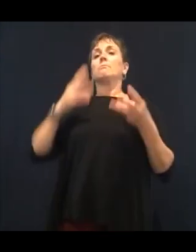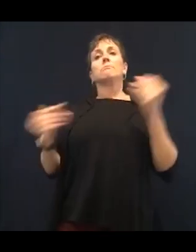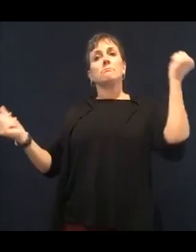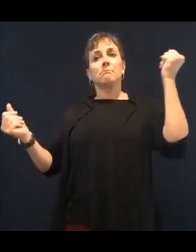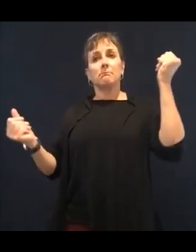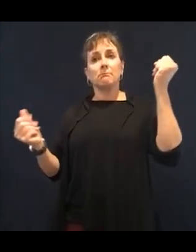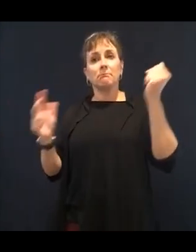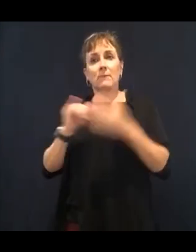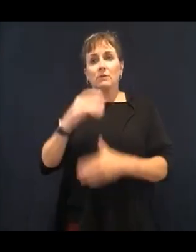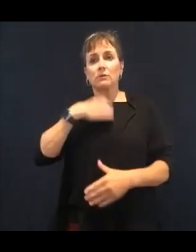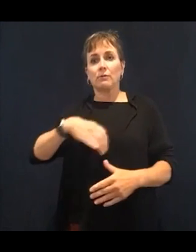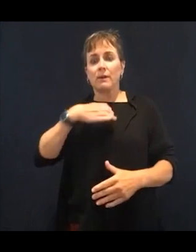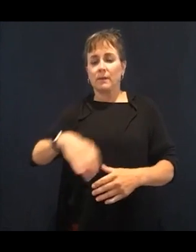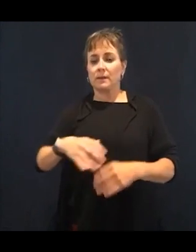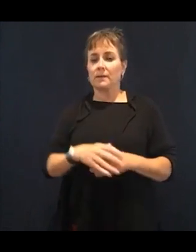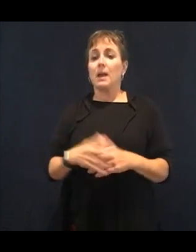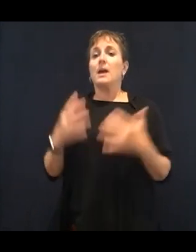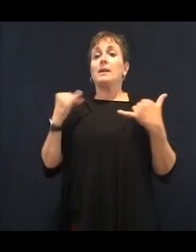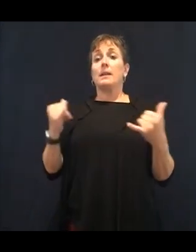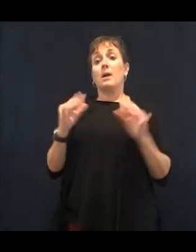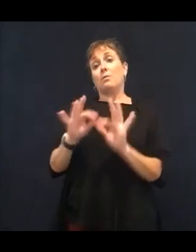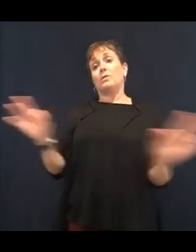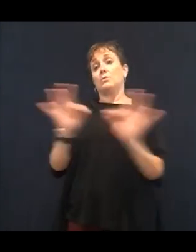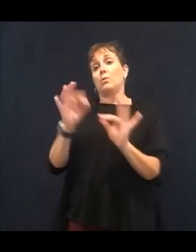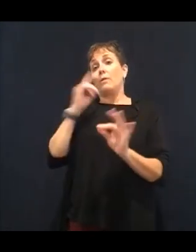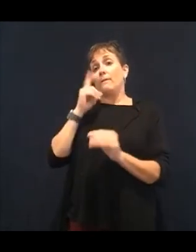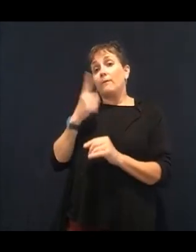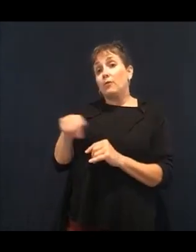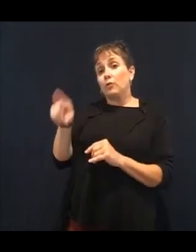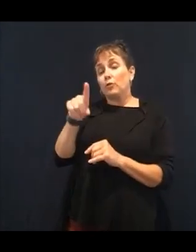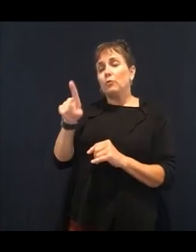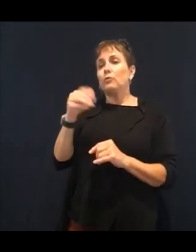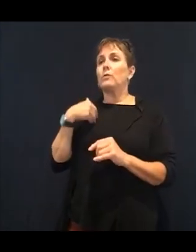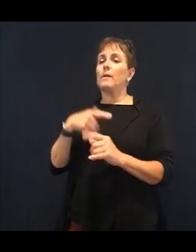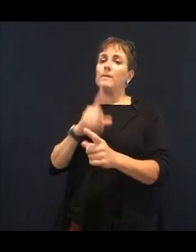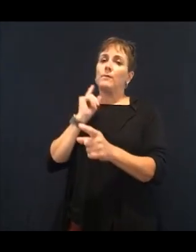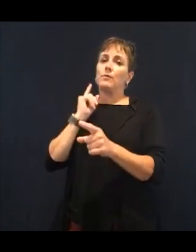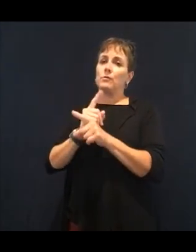for you. So this is how that works. If you were a person